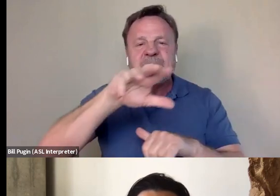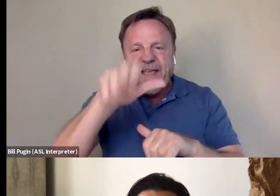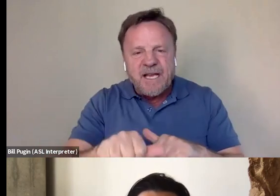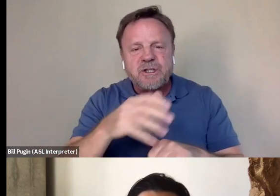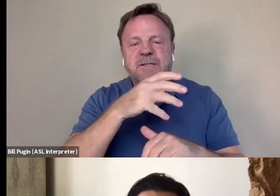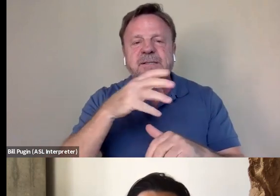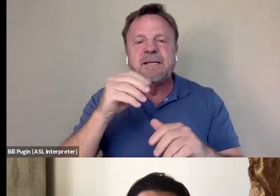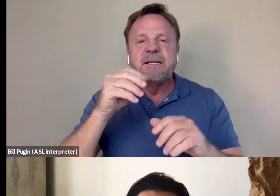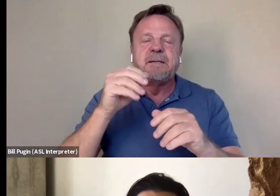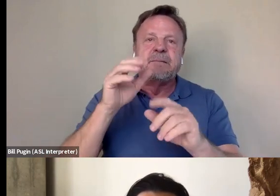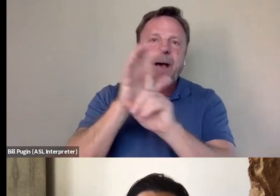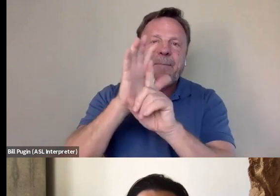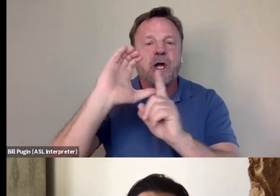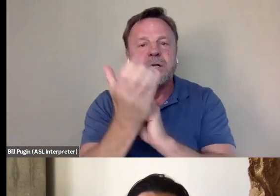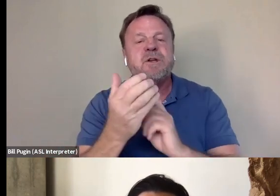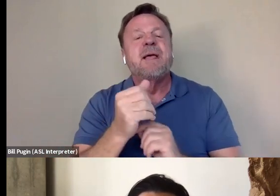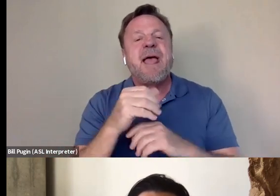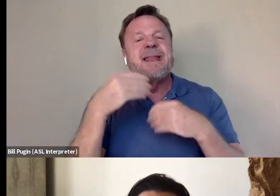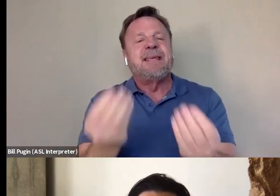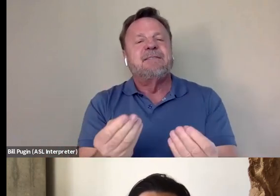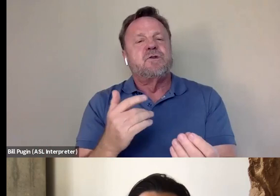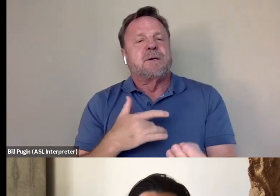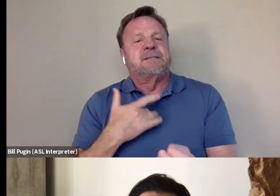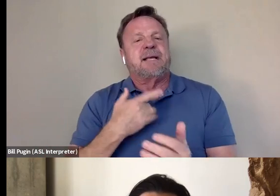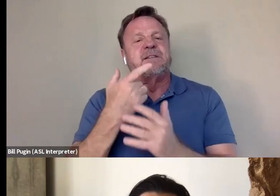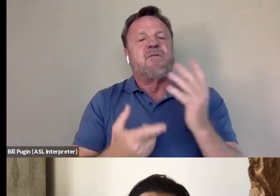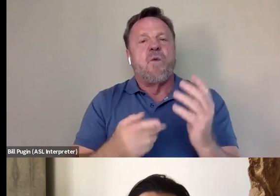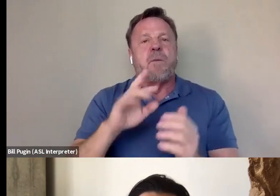and that it gives you a real direct sense of what Bruce Lee had to push back against.